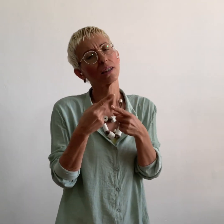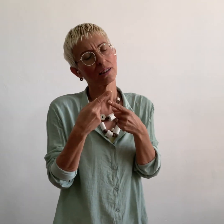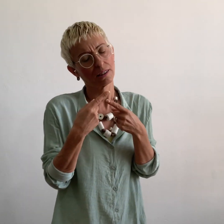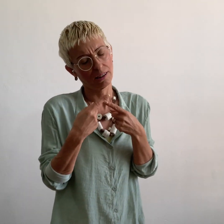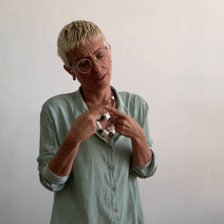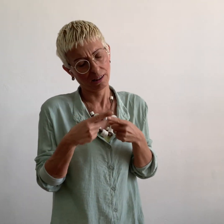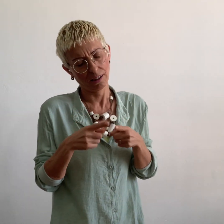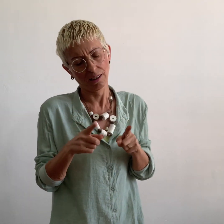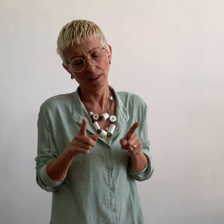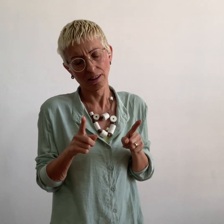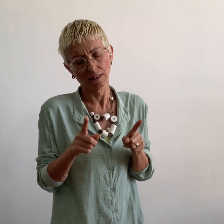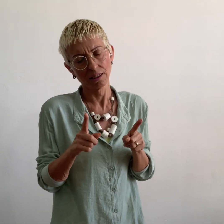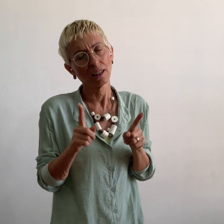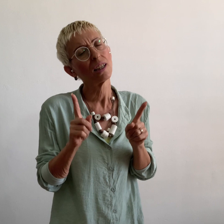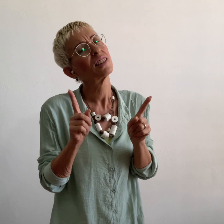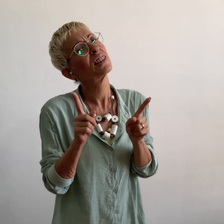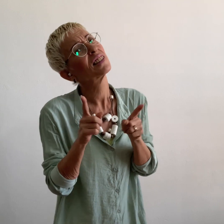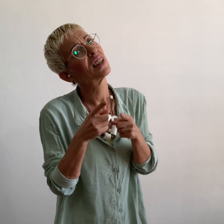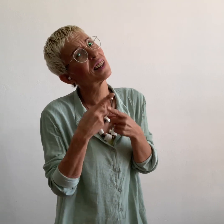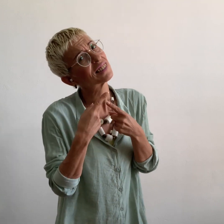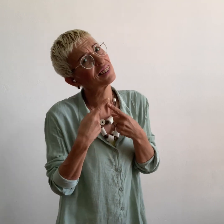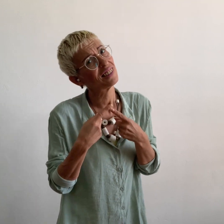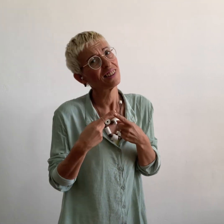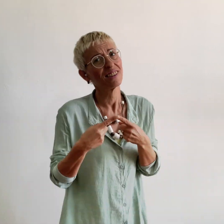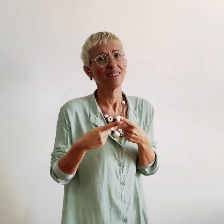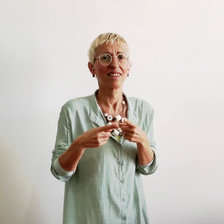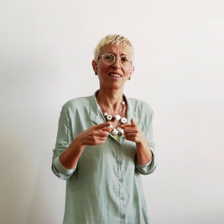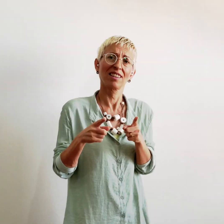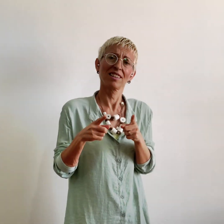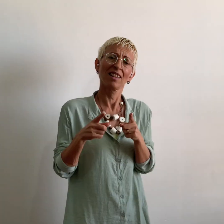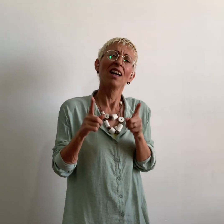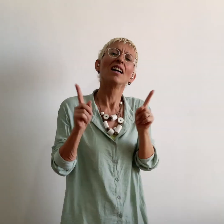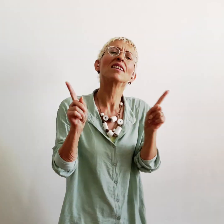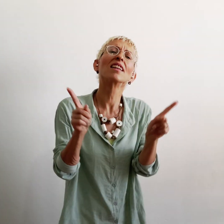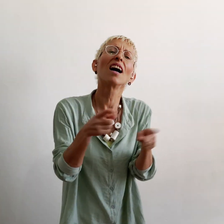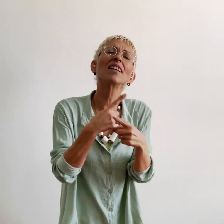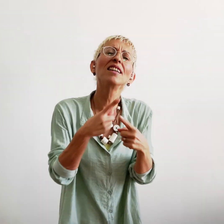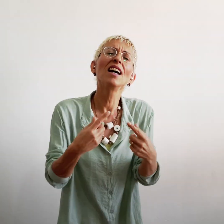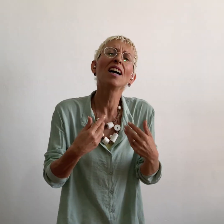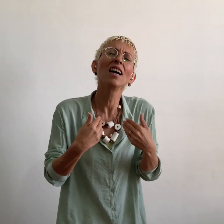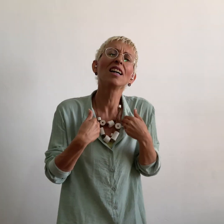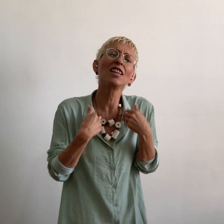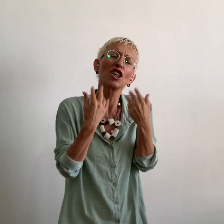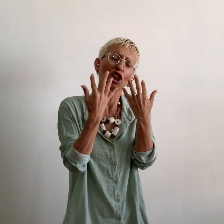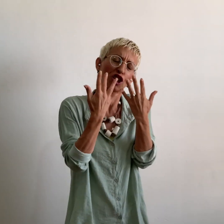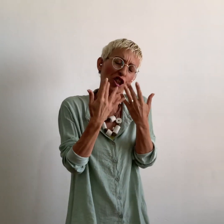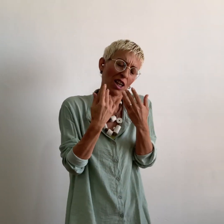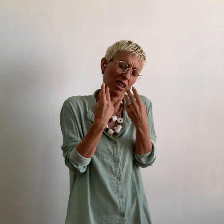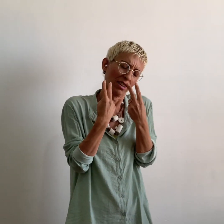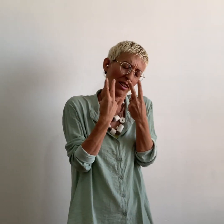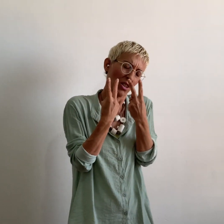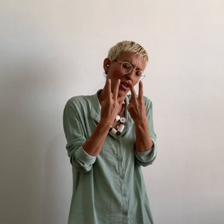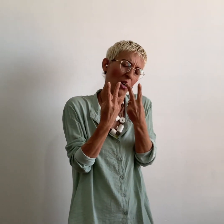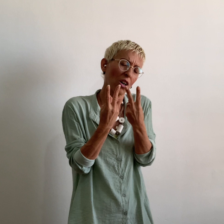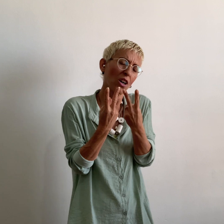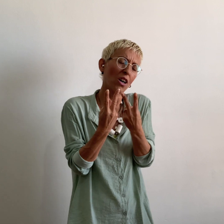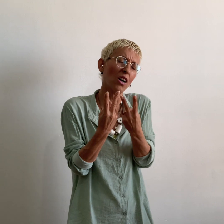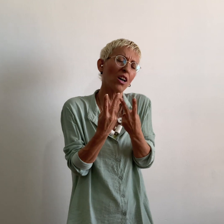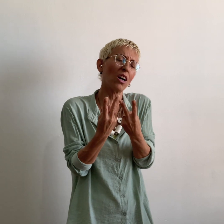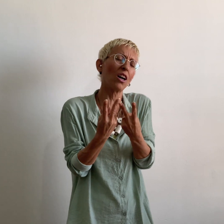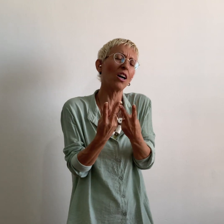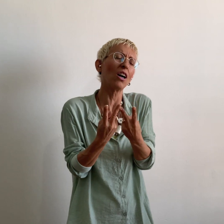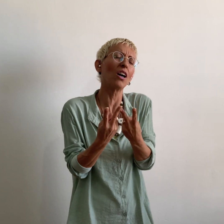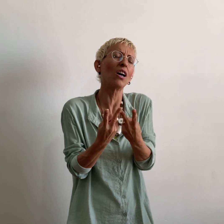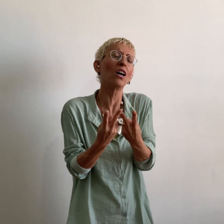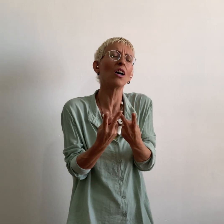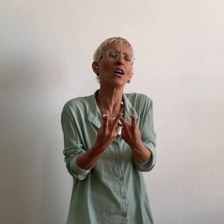Play, Play for me when I will return